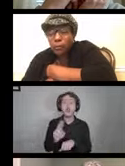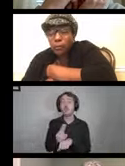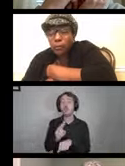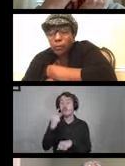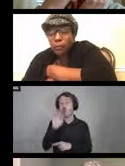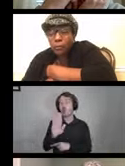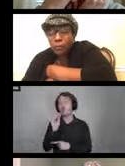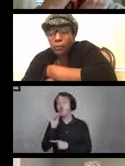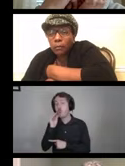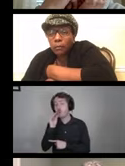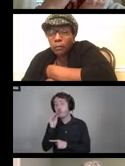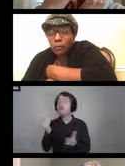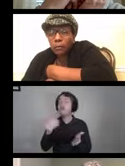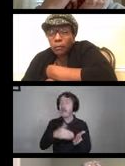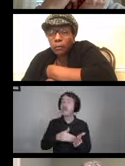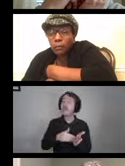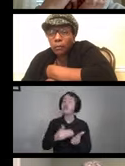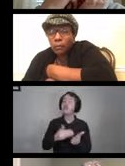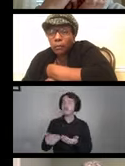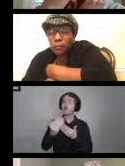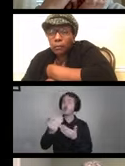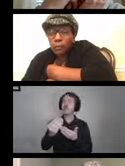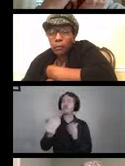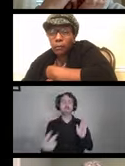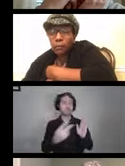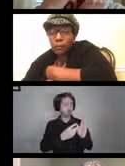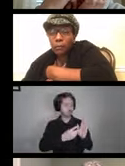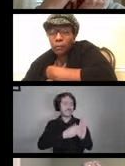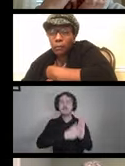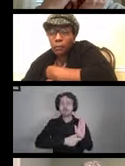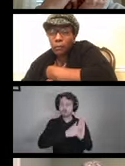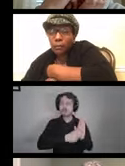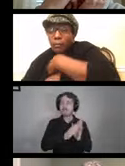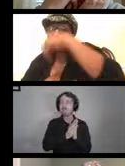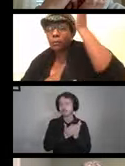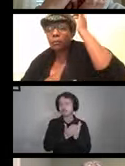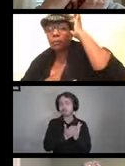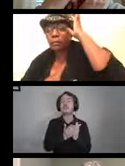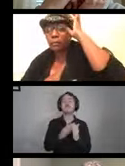So we always encourage you to go back, look at the manuals, get in touch with the manufacturer